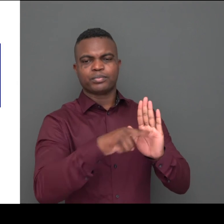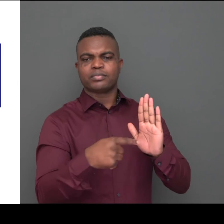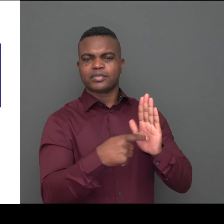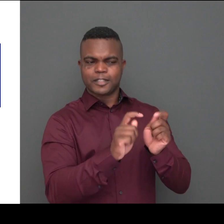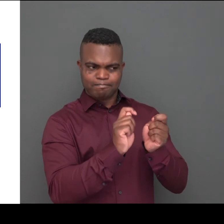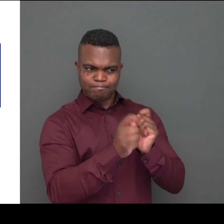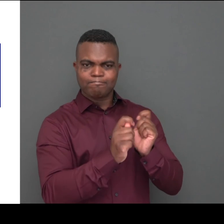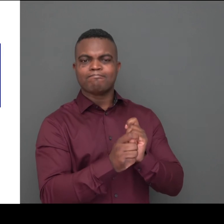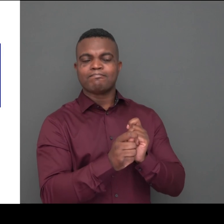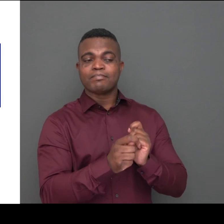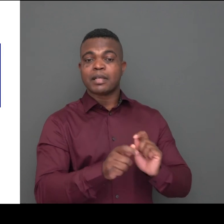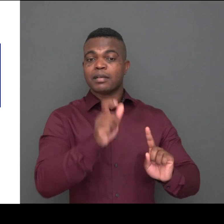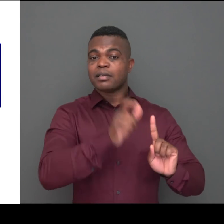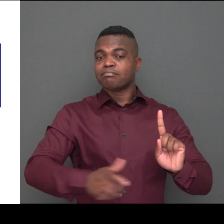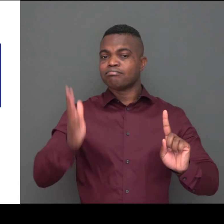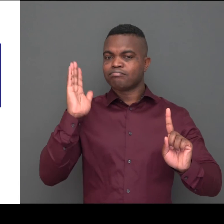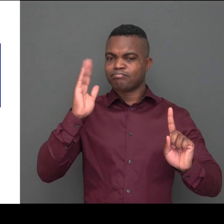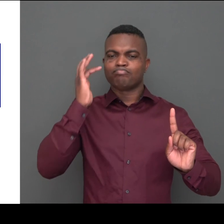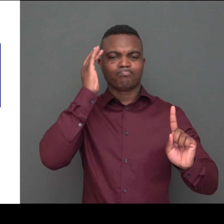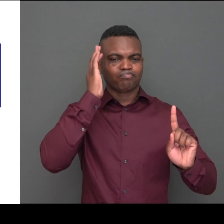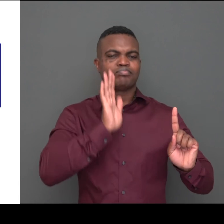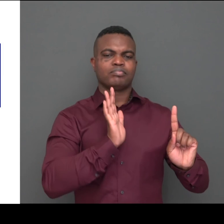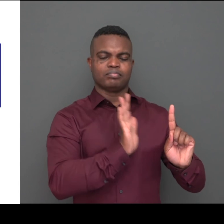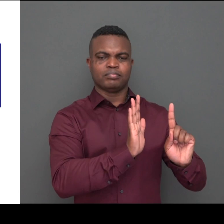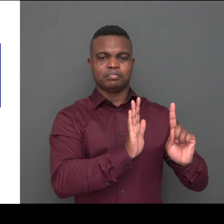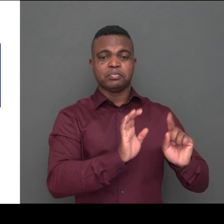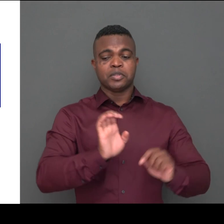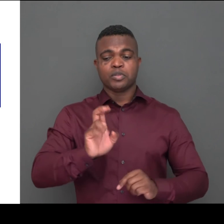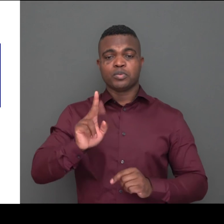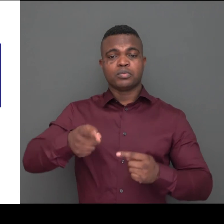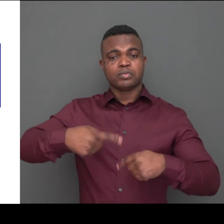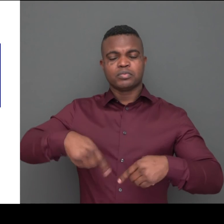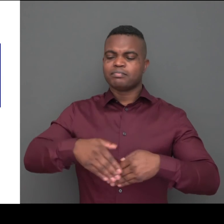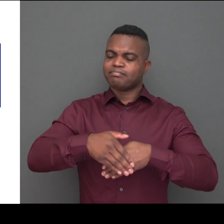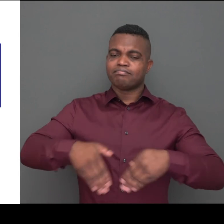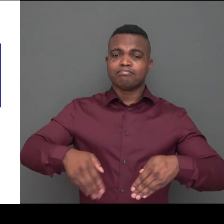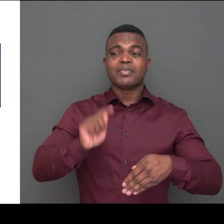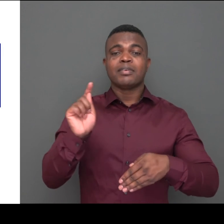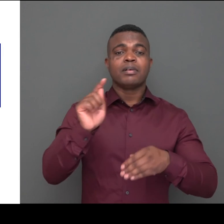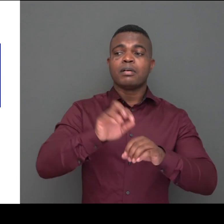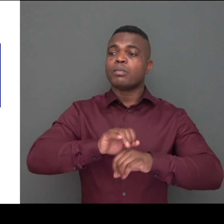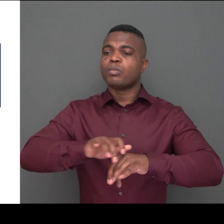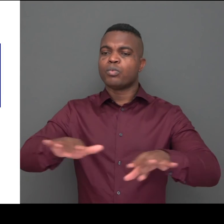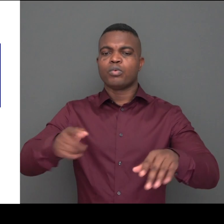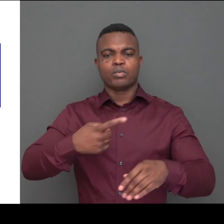this video reflects the views only on of the author and the European Commission can not be held responsible for any use